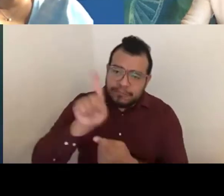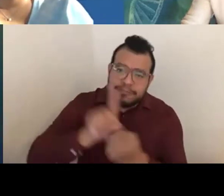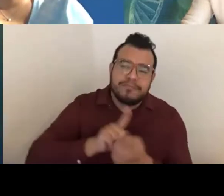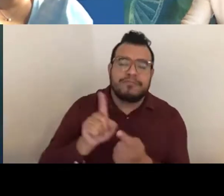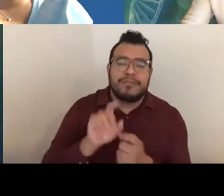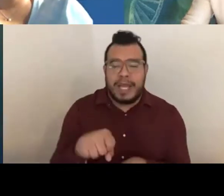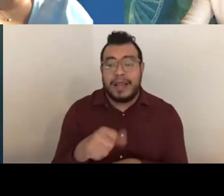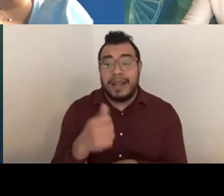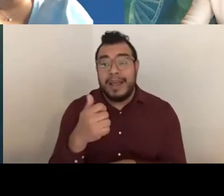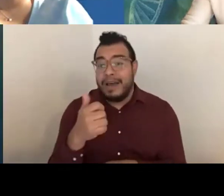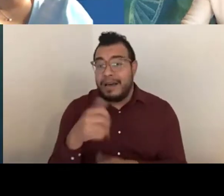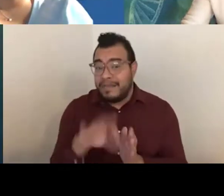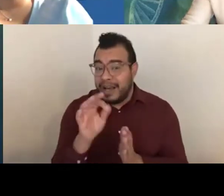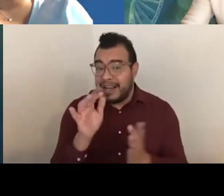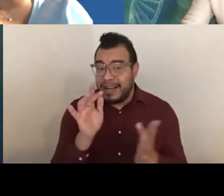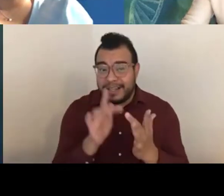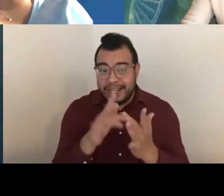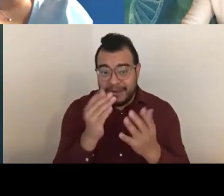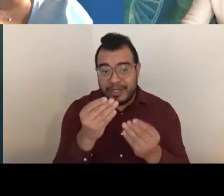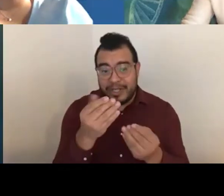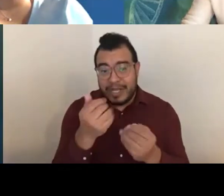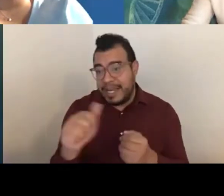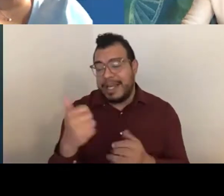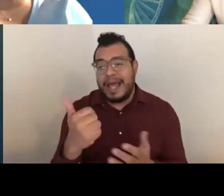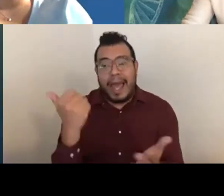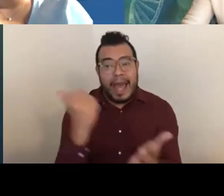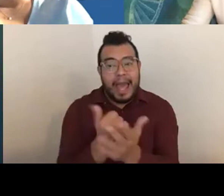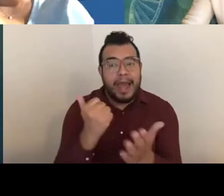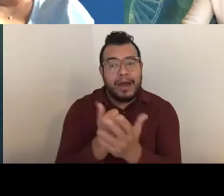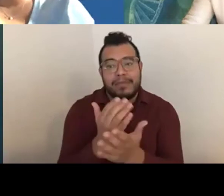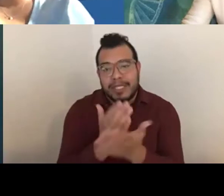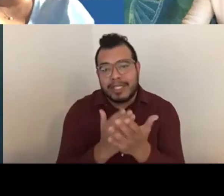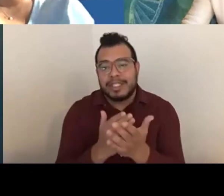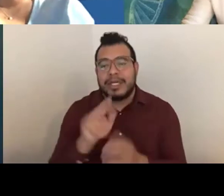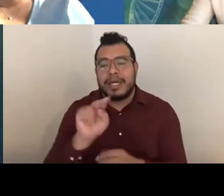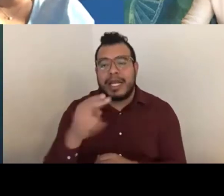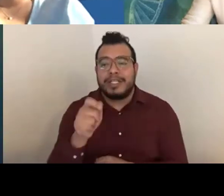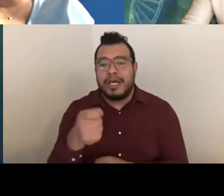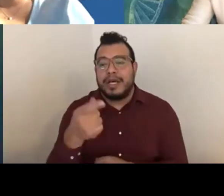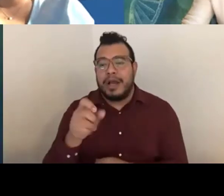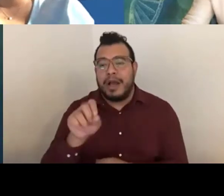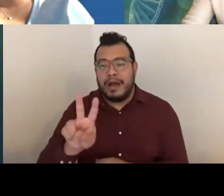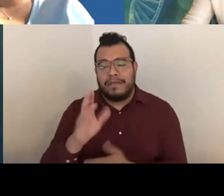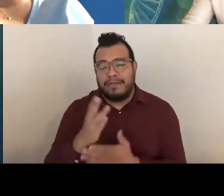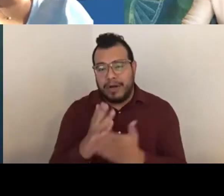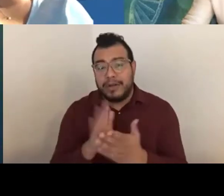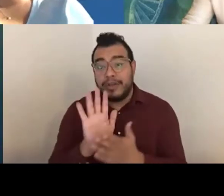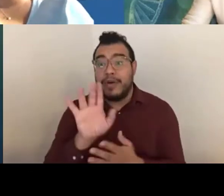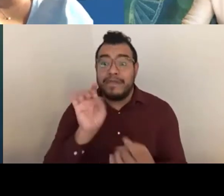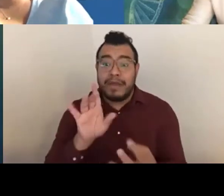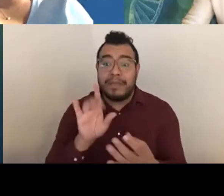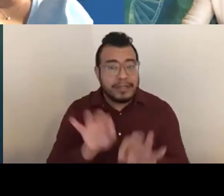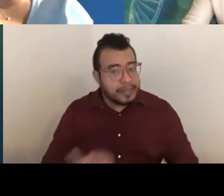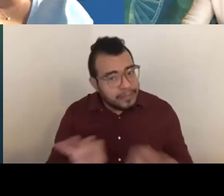in the help section at grants.NIH.gov site. Your feedback is very important to us. Please take a moment to let us know